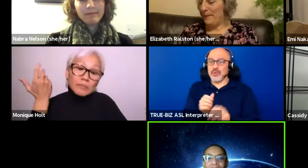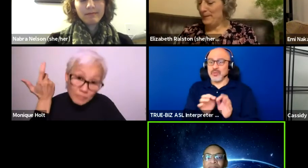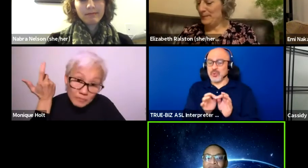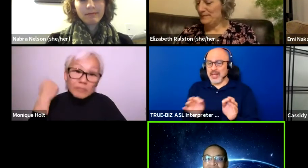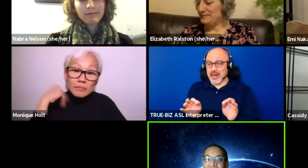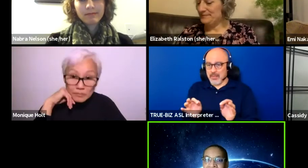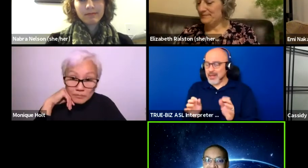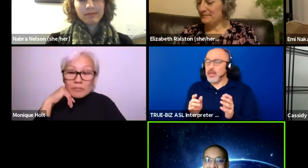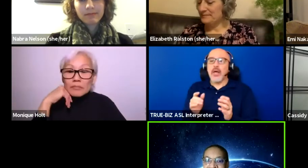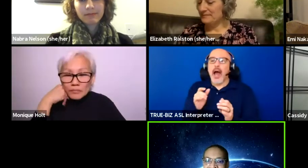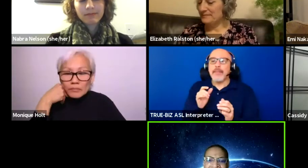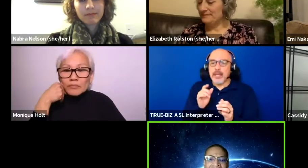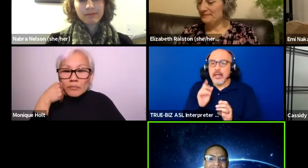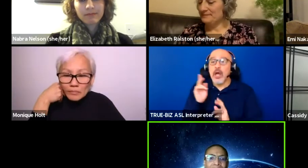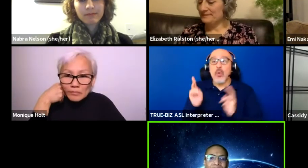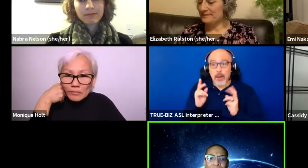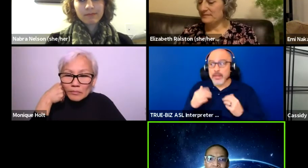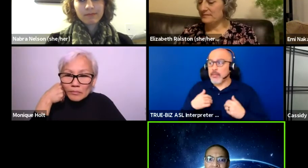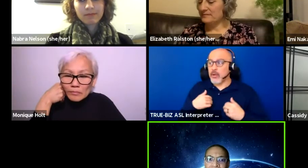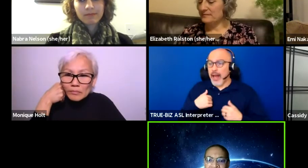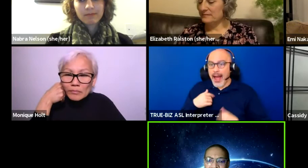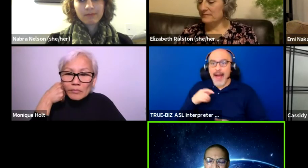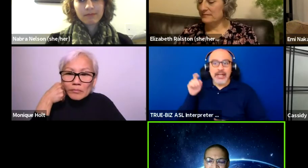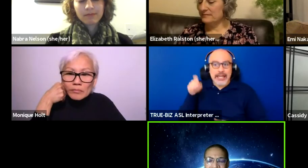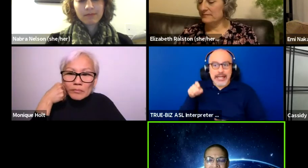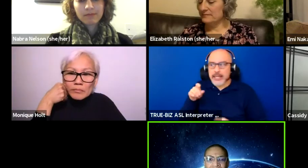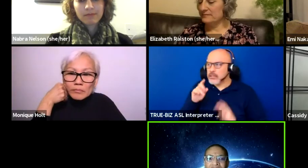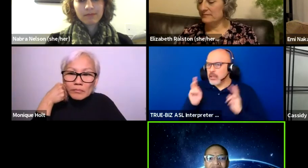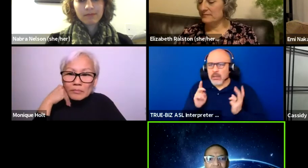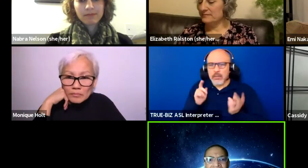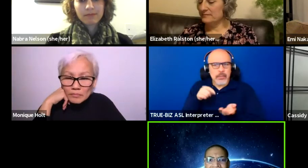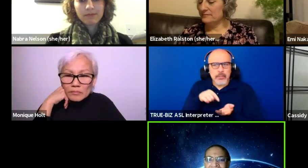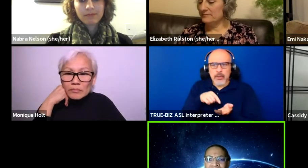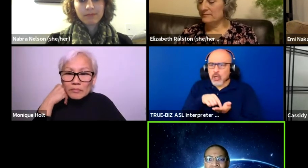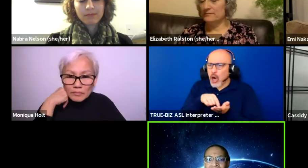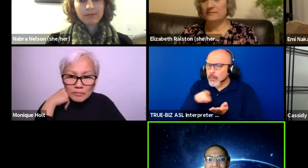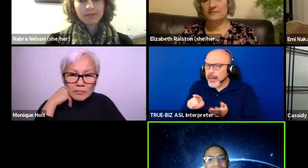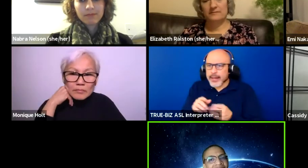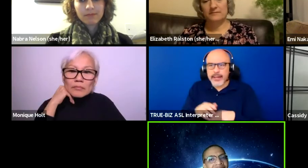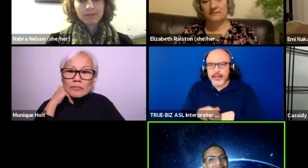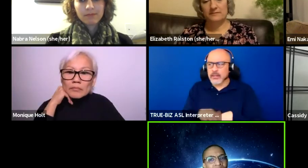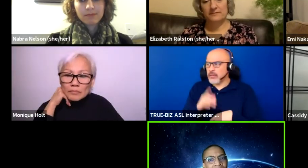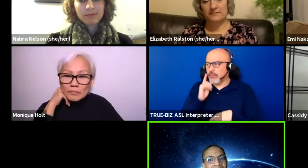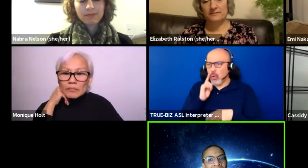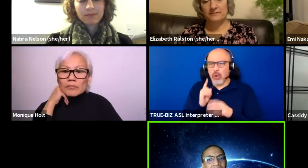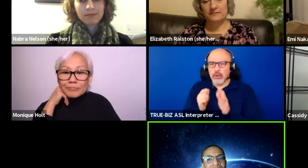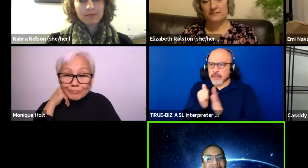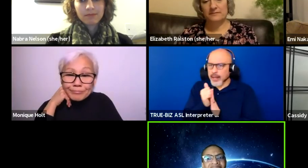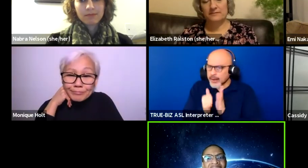people have these needs and people are paying for, you know, if you have plus account or whatever, like why wouldn't that